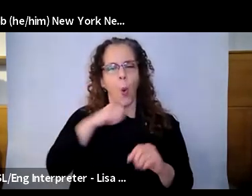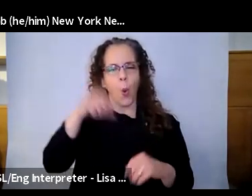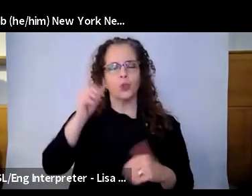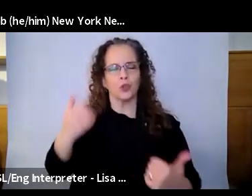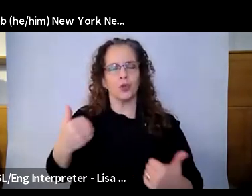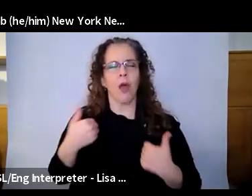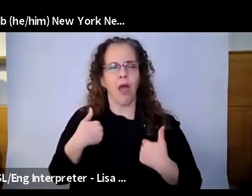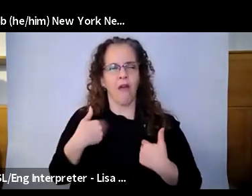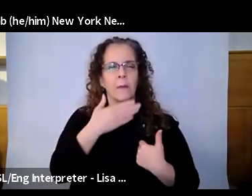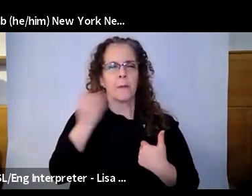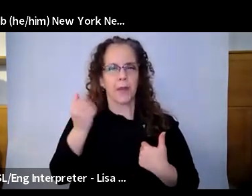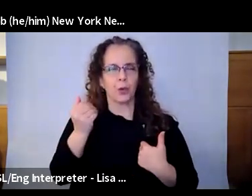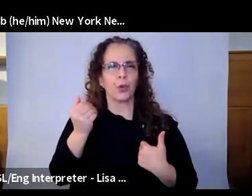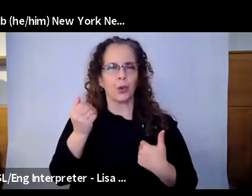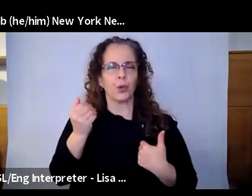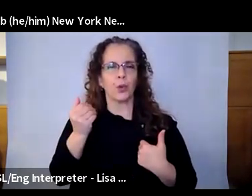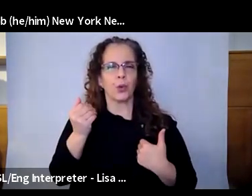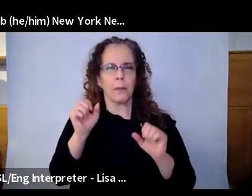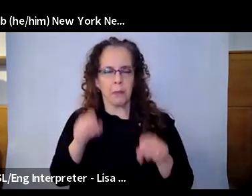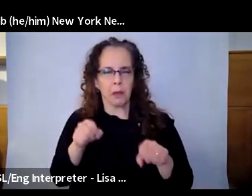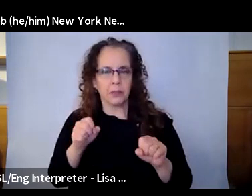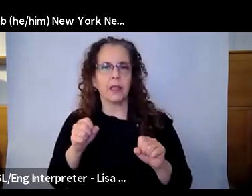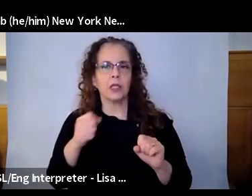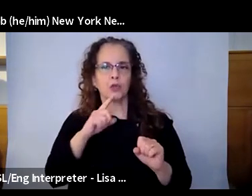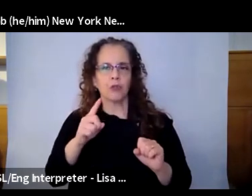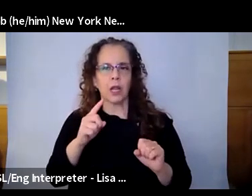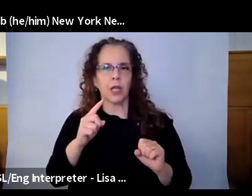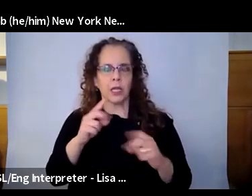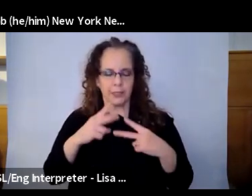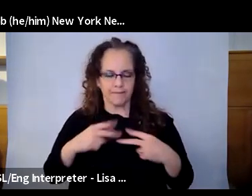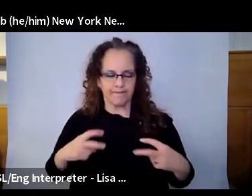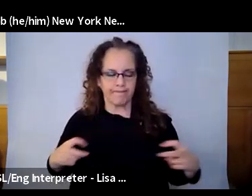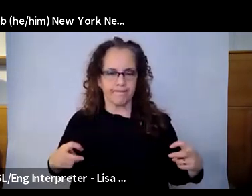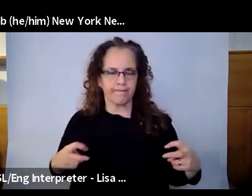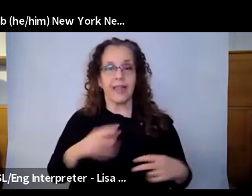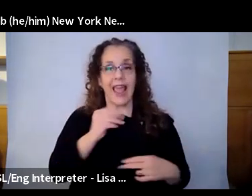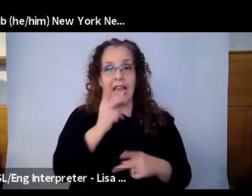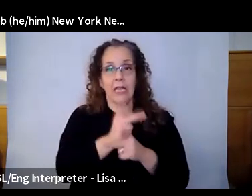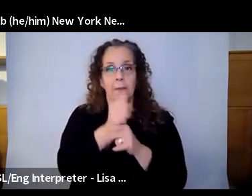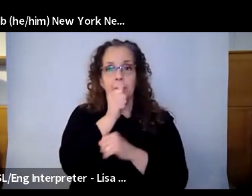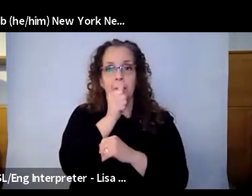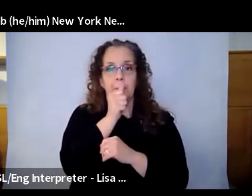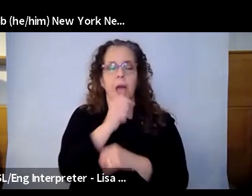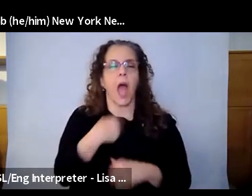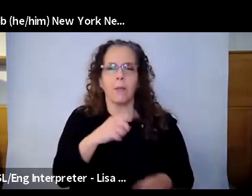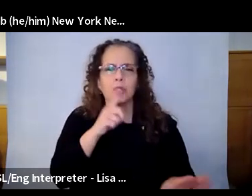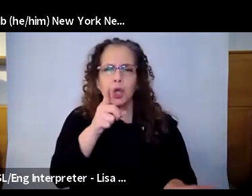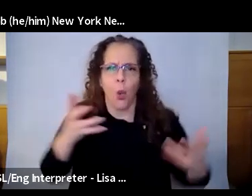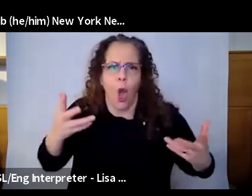sharing them. And then, of course, to prevent, to maintain confidentiality. I'm sure you're doing all of this, but just a